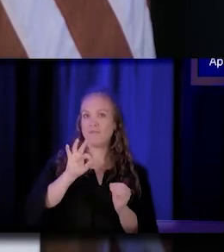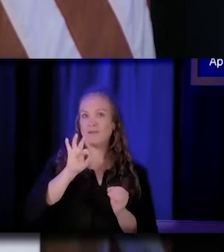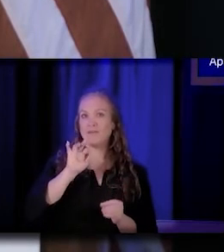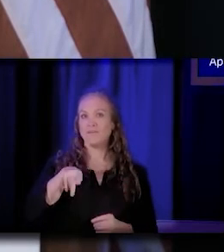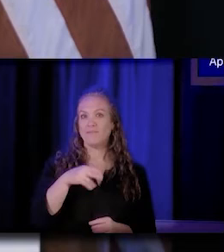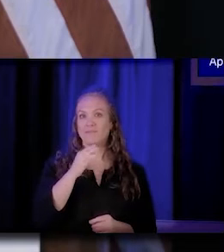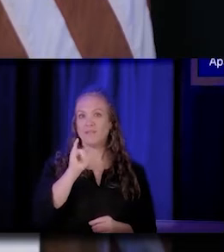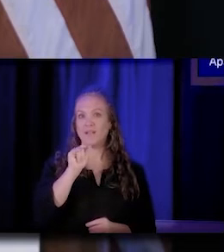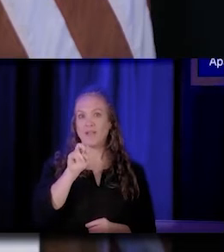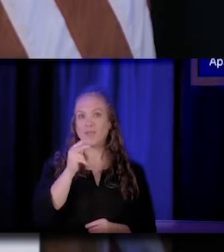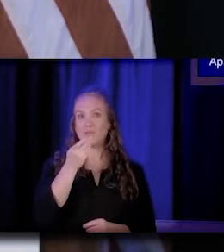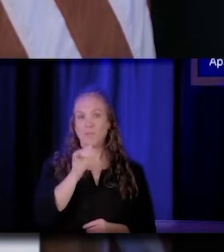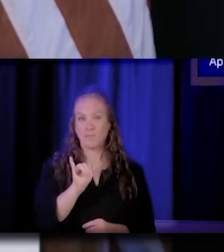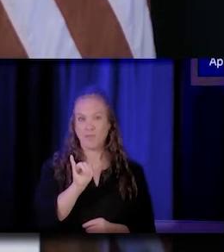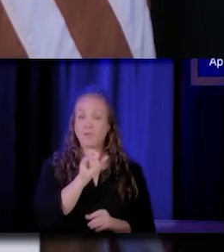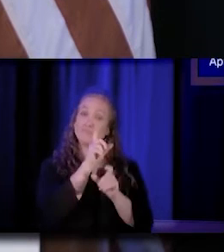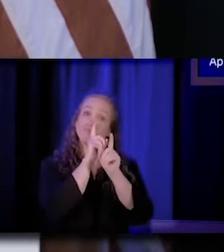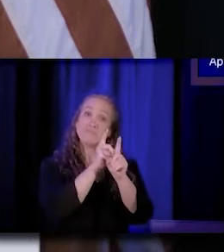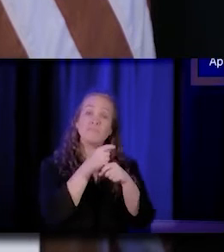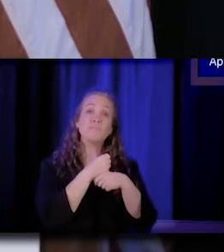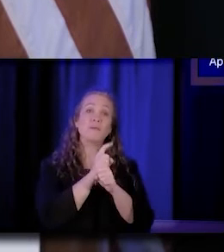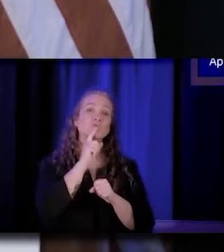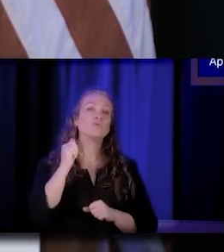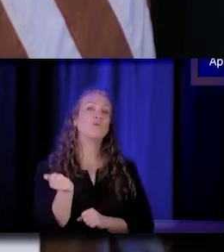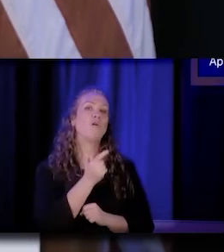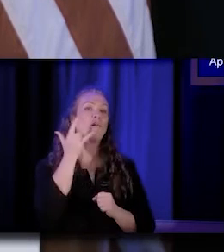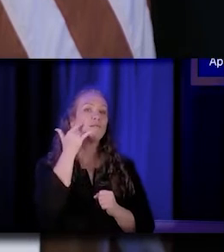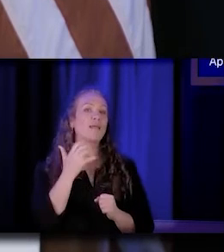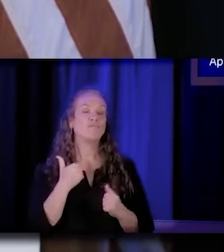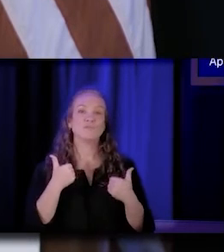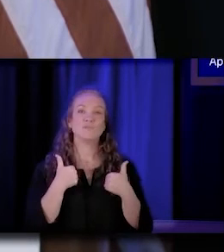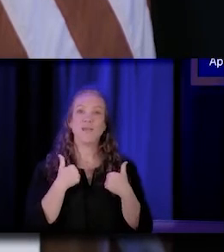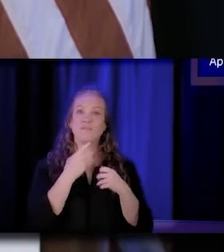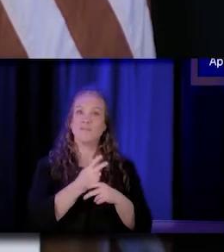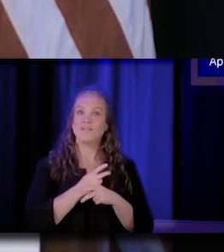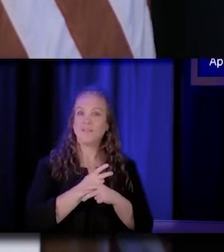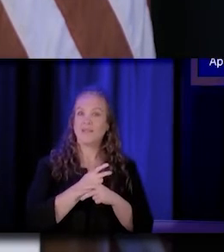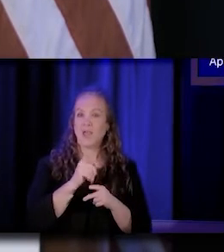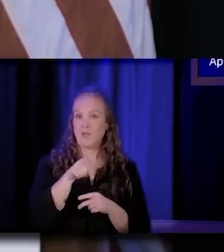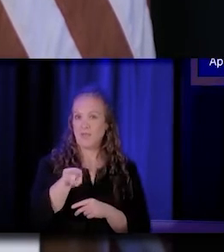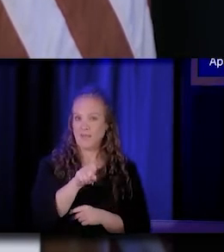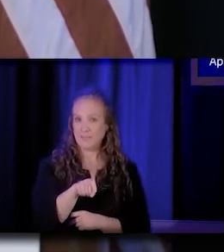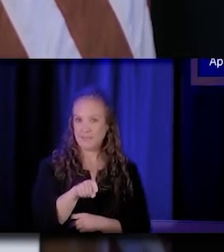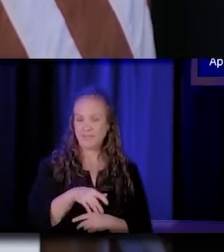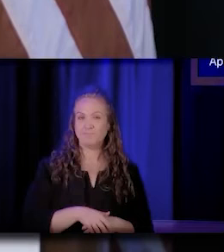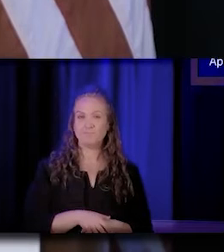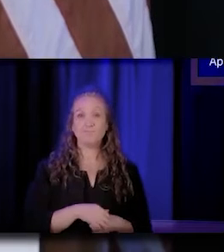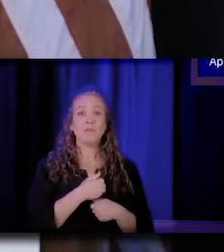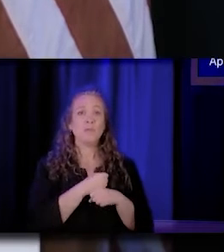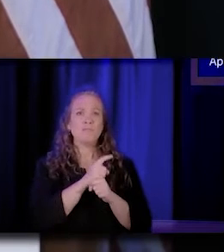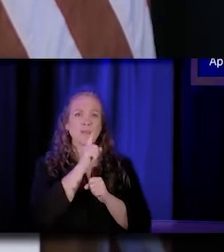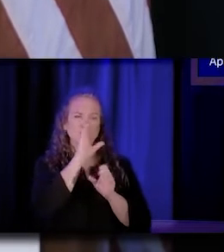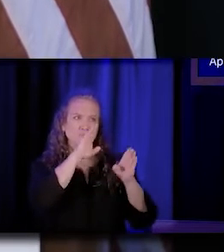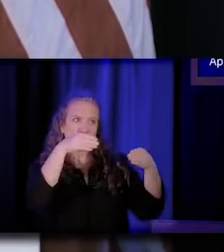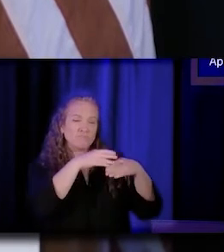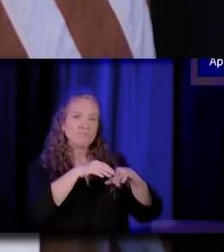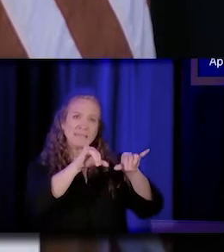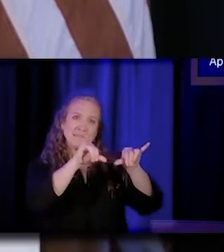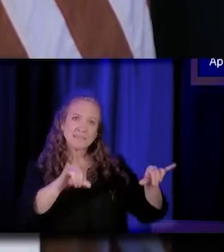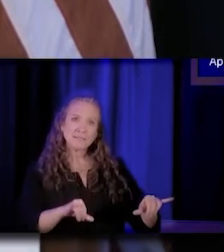that all Californians have the care that they need. We focus particularly on making sure the system works for Californians with low incomes